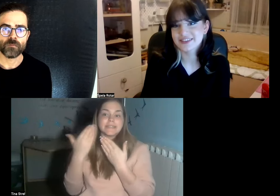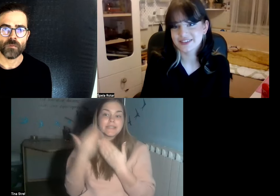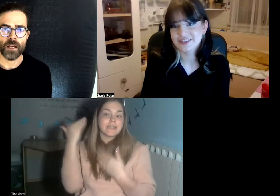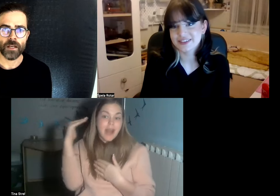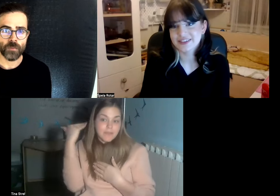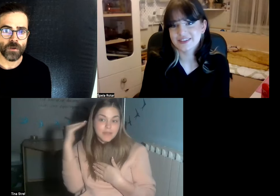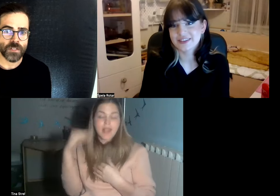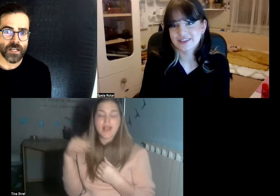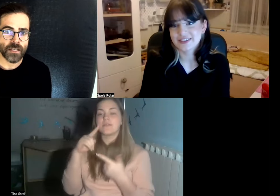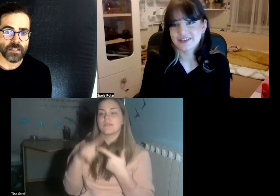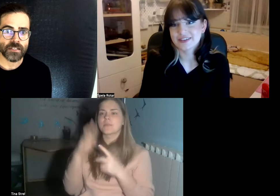like hypocrisyx